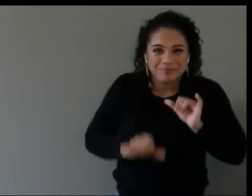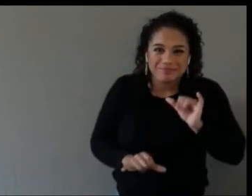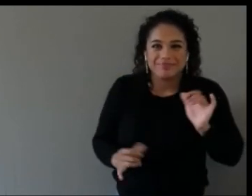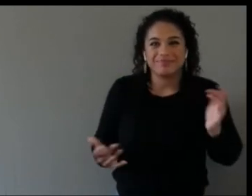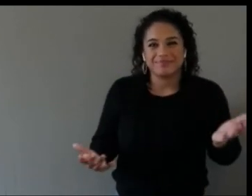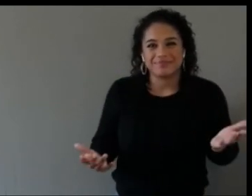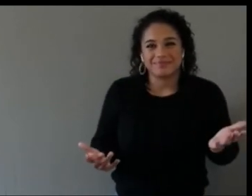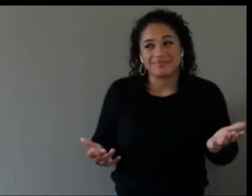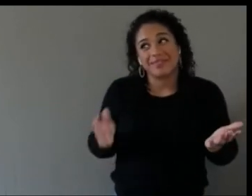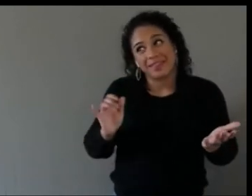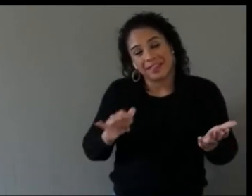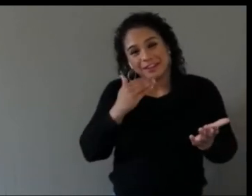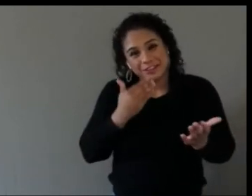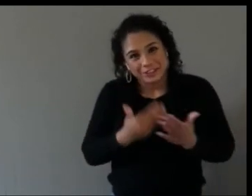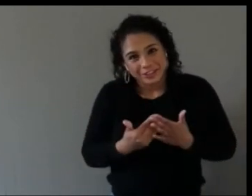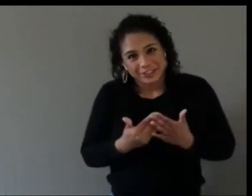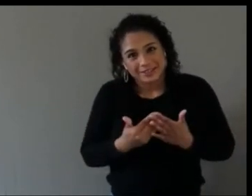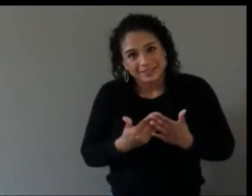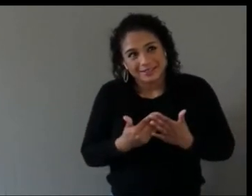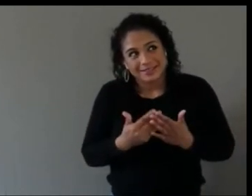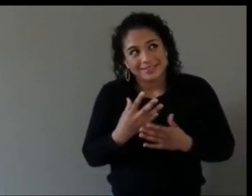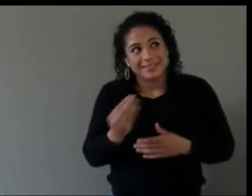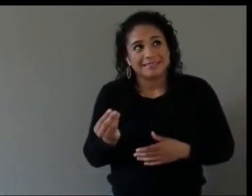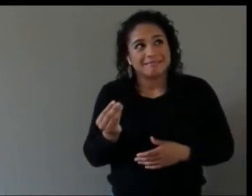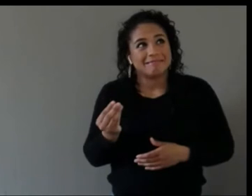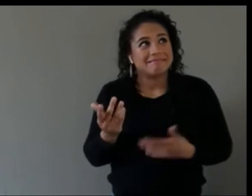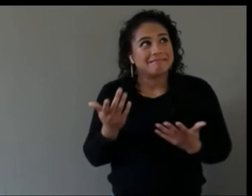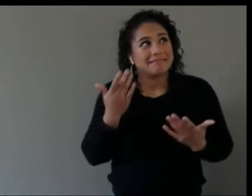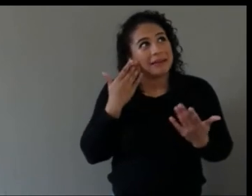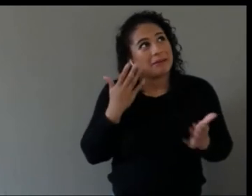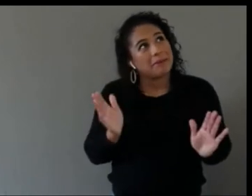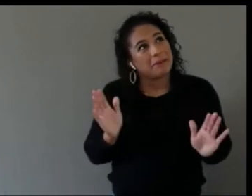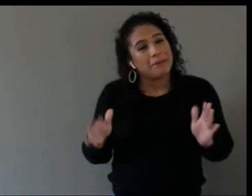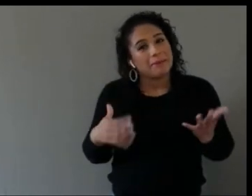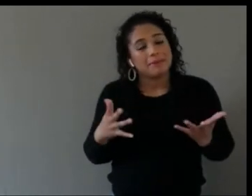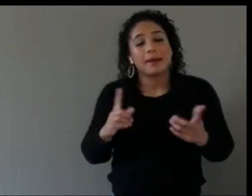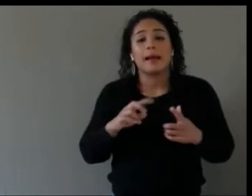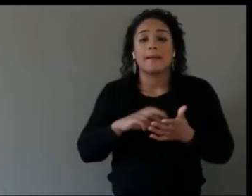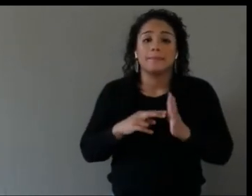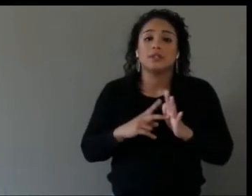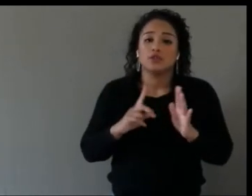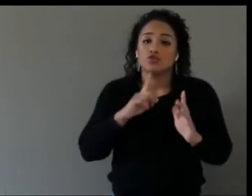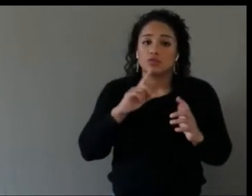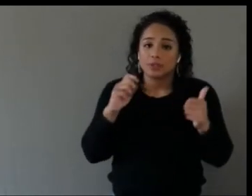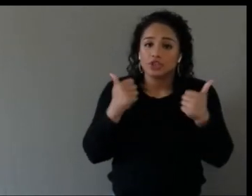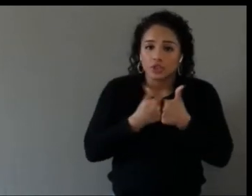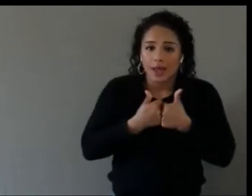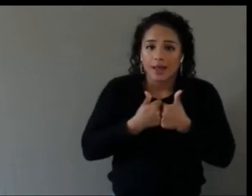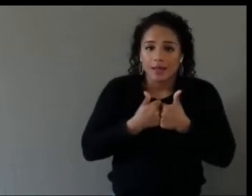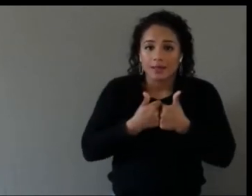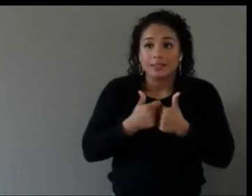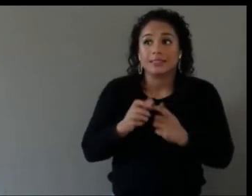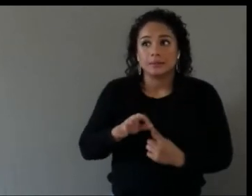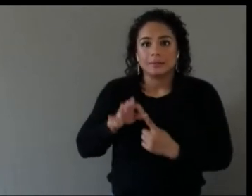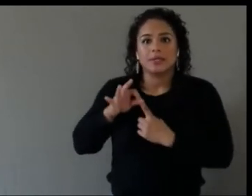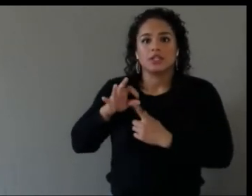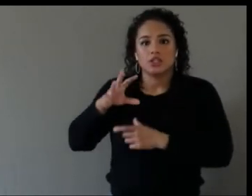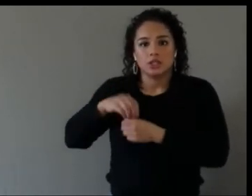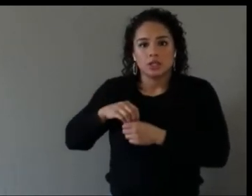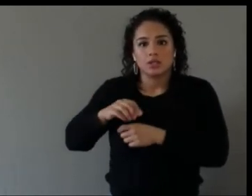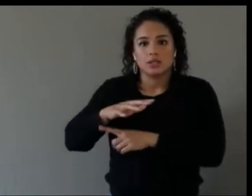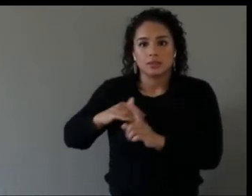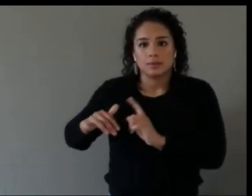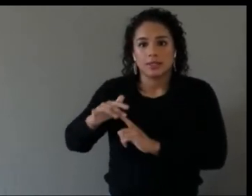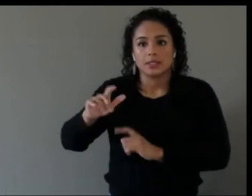And I don't know, it has been a challenge, especially in the XR space where with, you